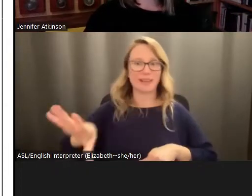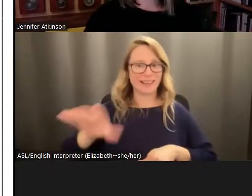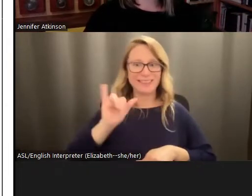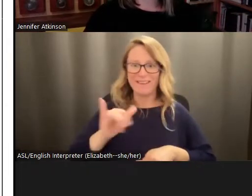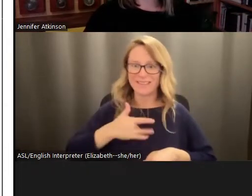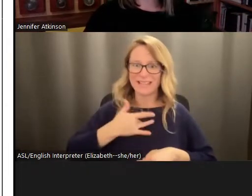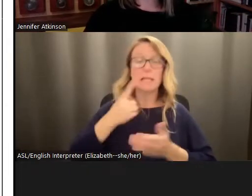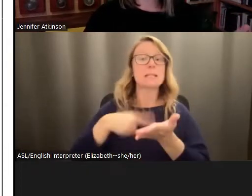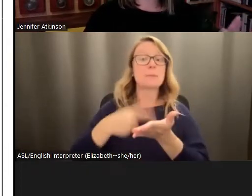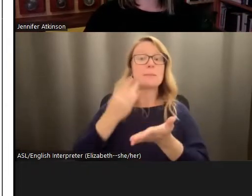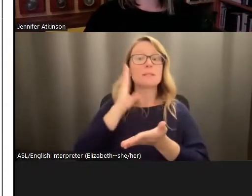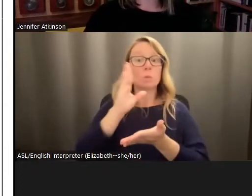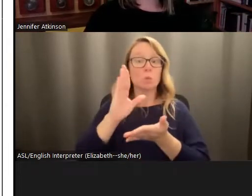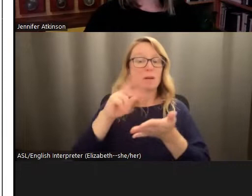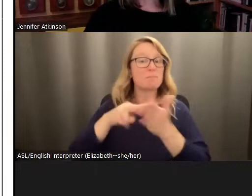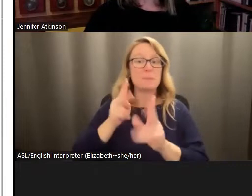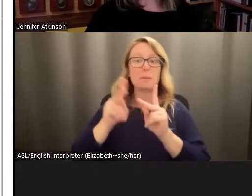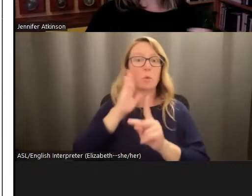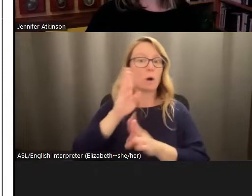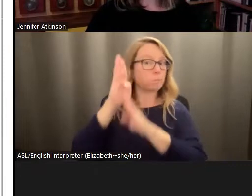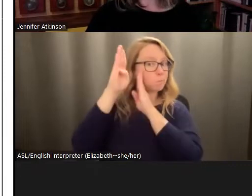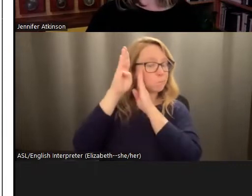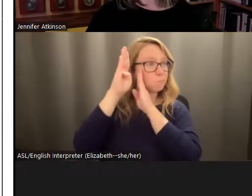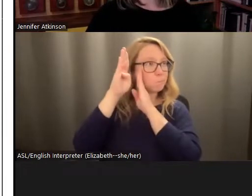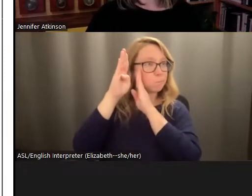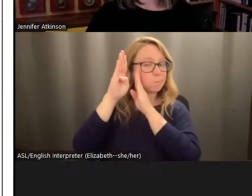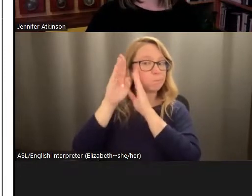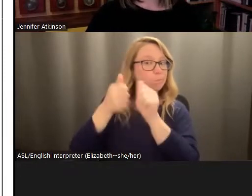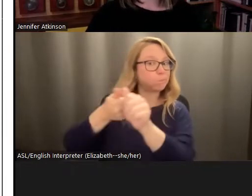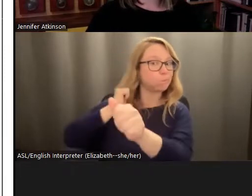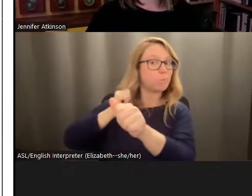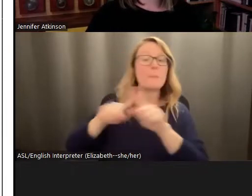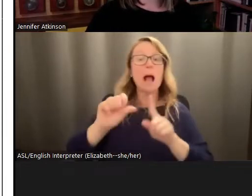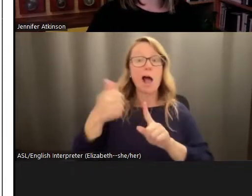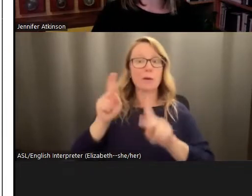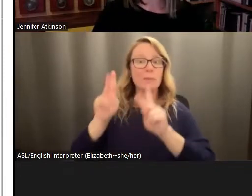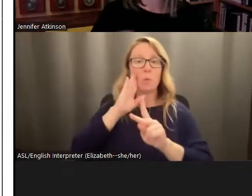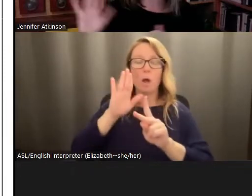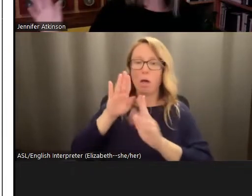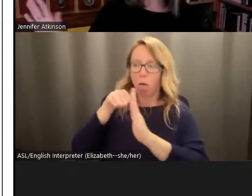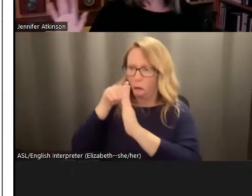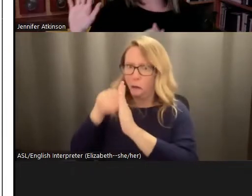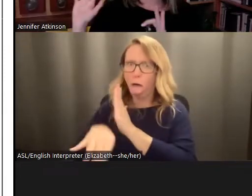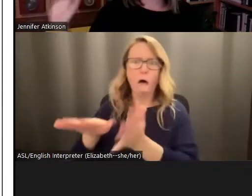to disavowal and just turning away, but then other people go towards towards Doom, right, it's already too late, I can't